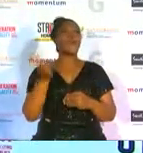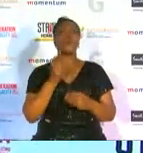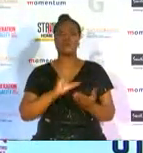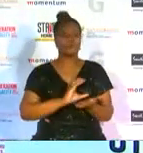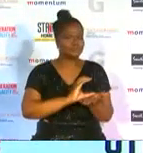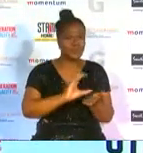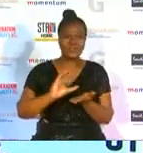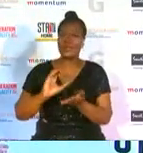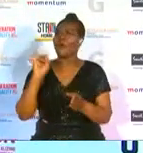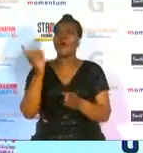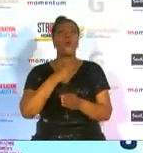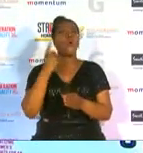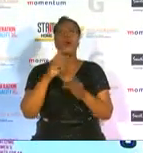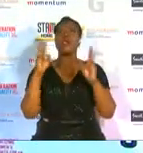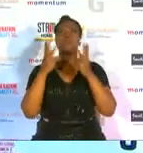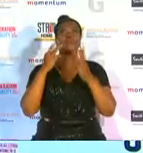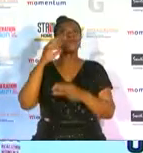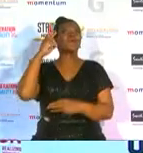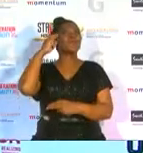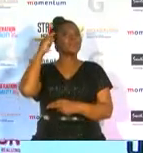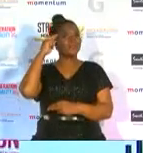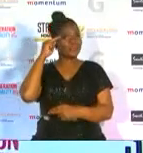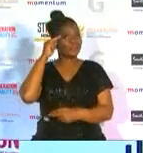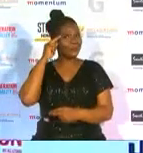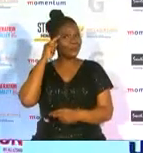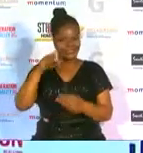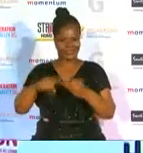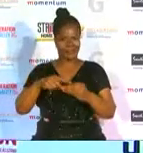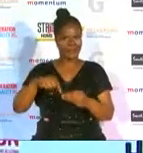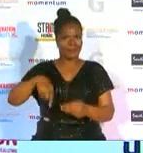for all the people that thought about us those people that were not recognized